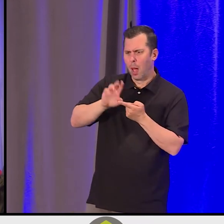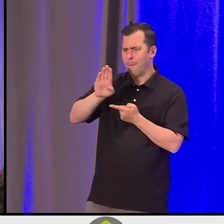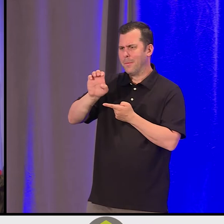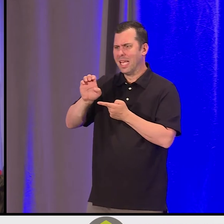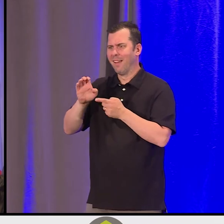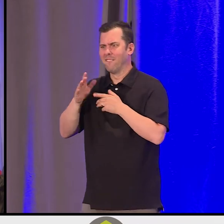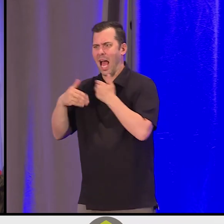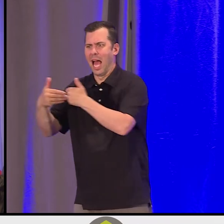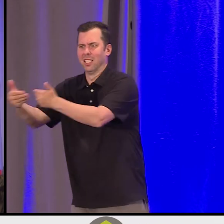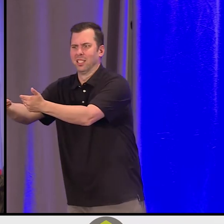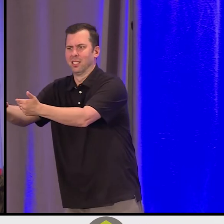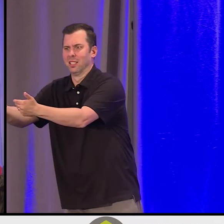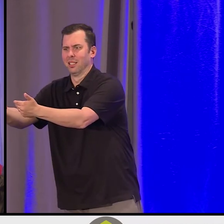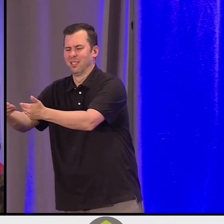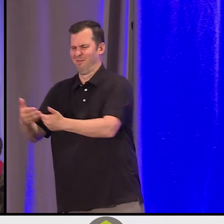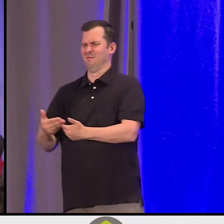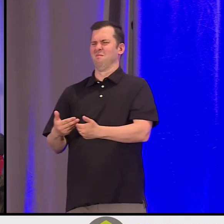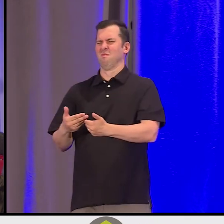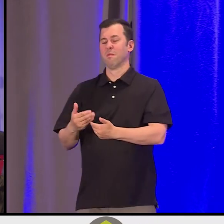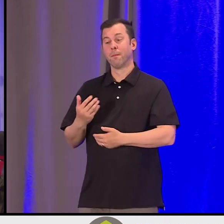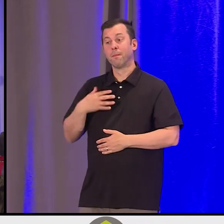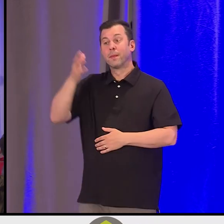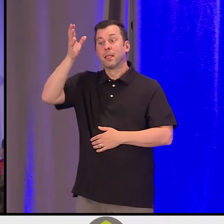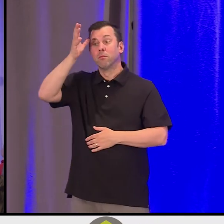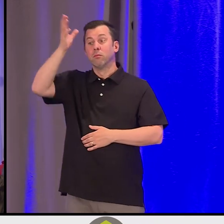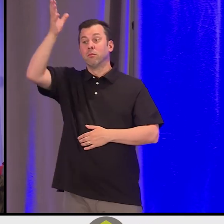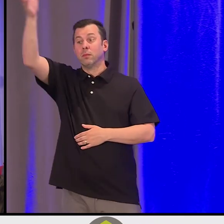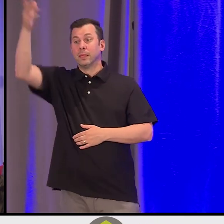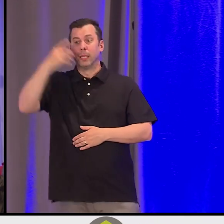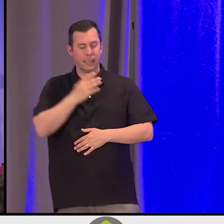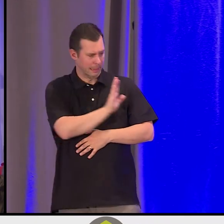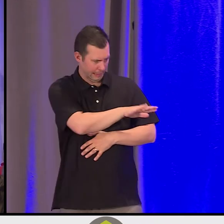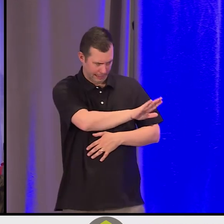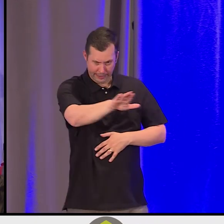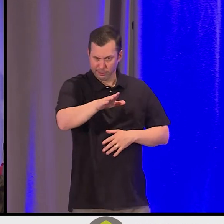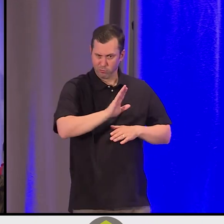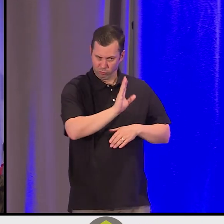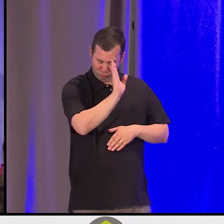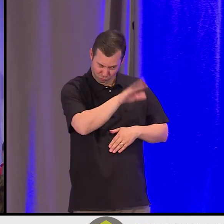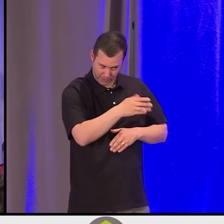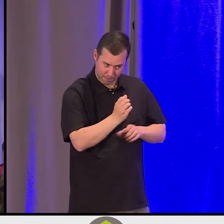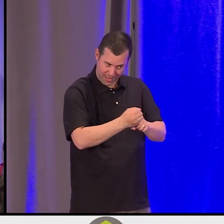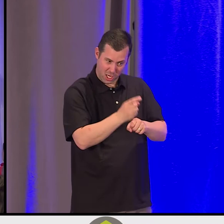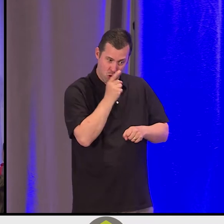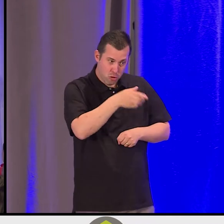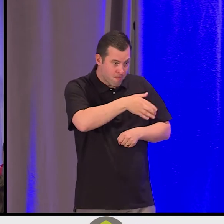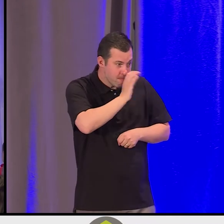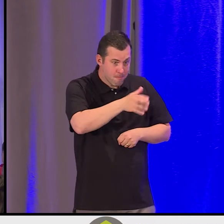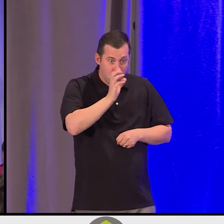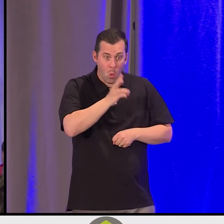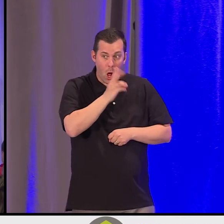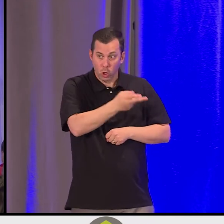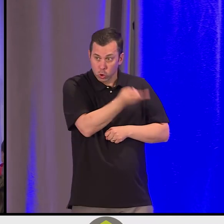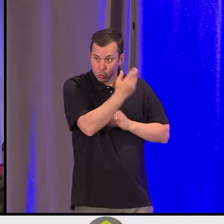Late Grandpa would say, "Make sure, Grandson, you have your two glasses of water in the morning. Wait, gosh, make sure you say your gratitudes for the day.